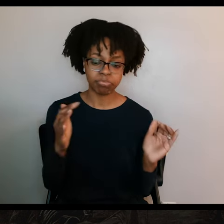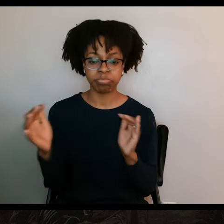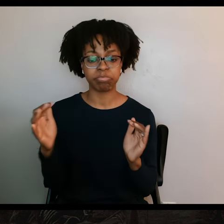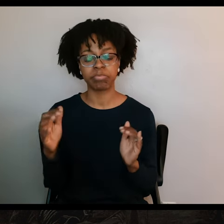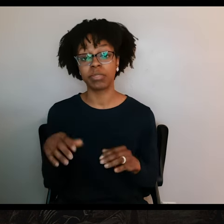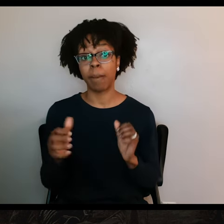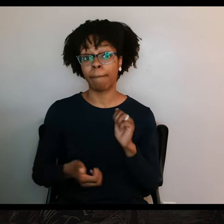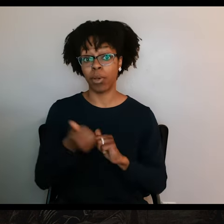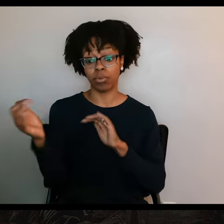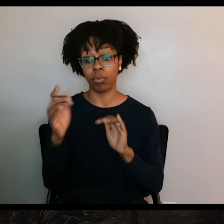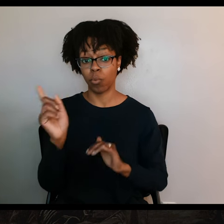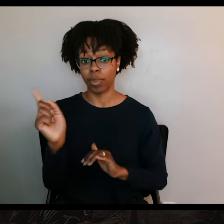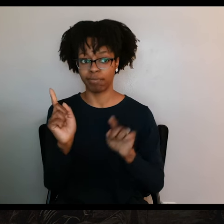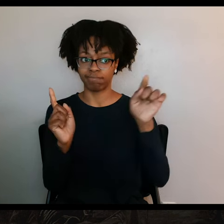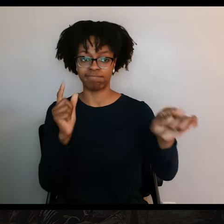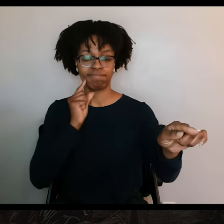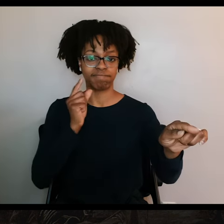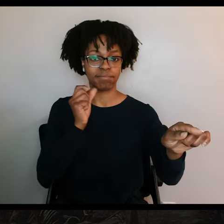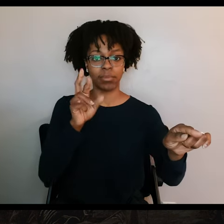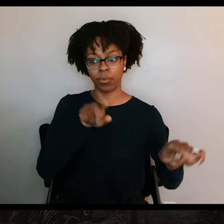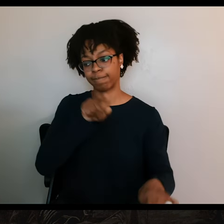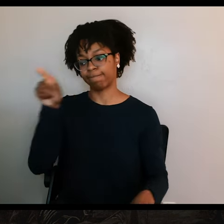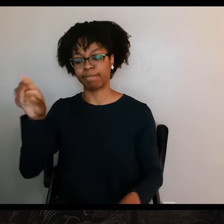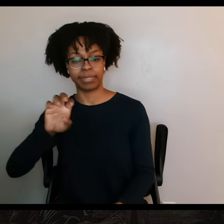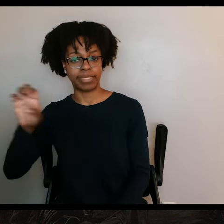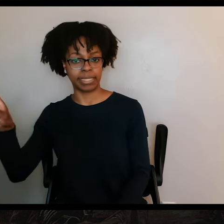Most of the action was in San Antonio and in the Anglo colonies back East.